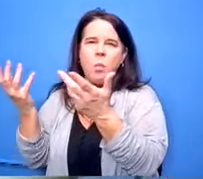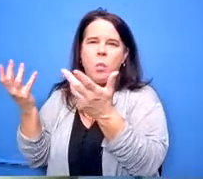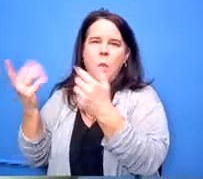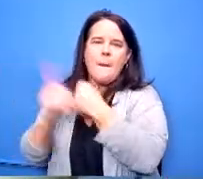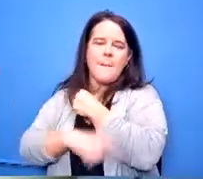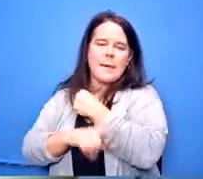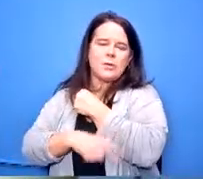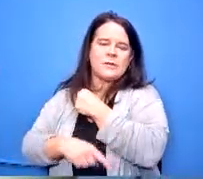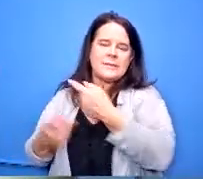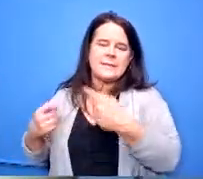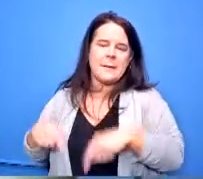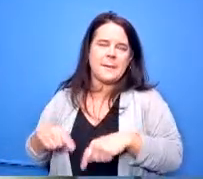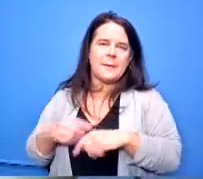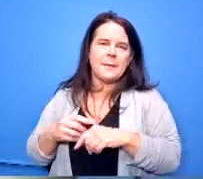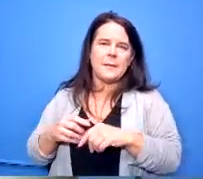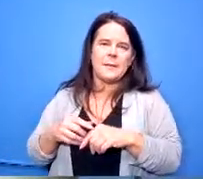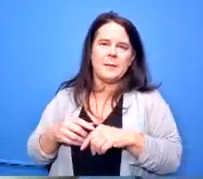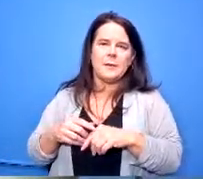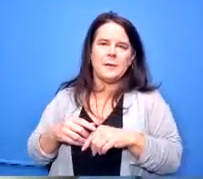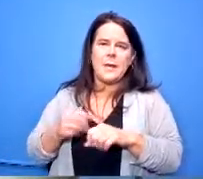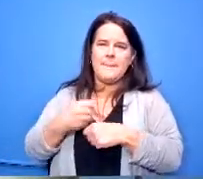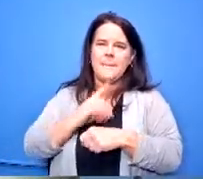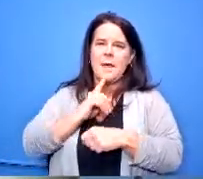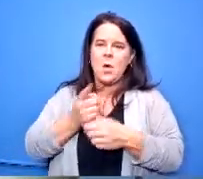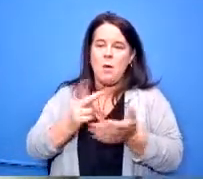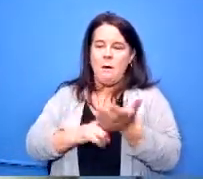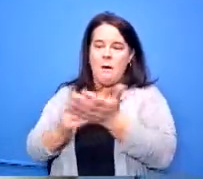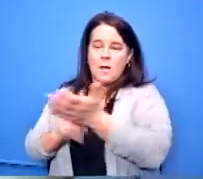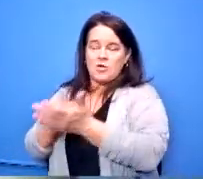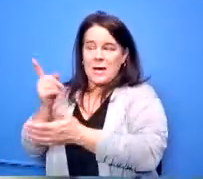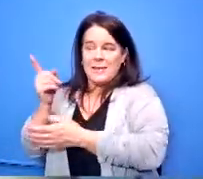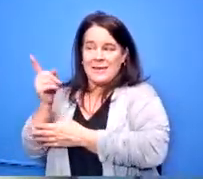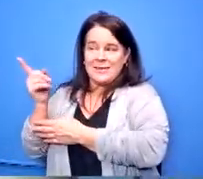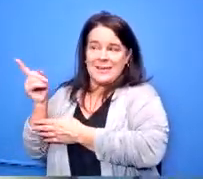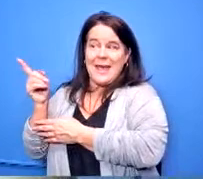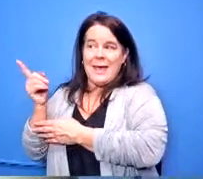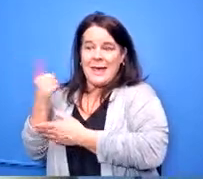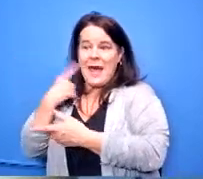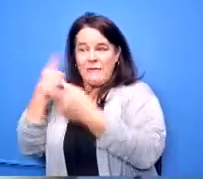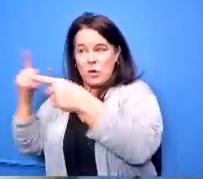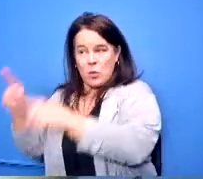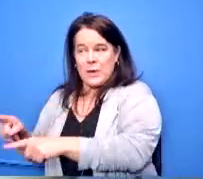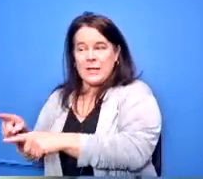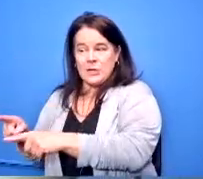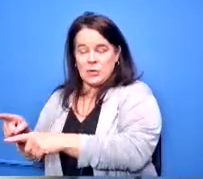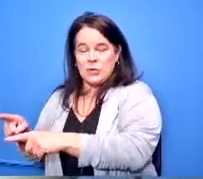in to ensure that the contractors that they have committed to utilizing are actually utilized and